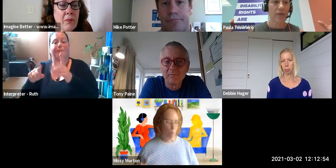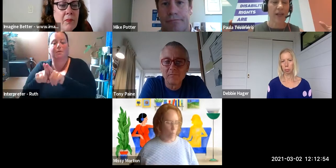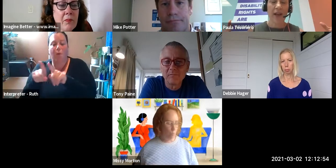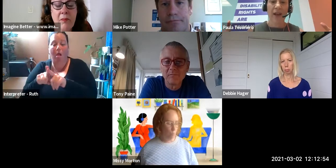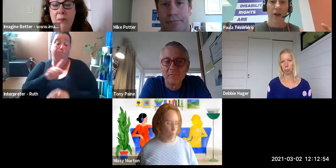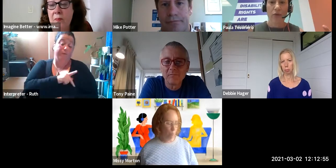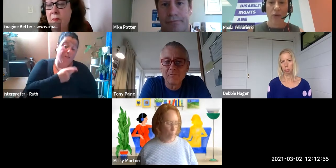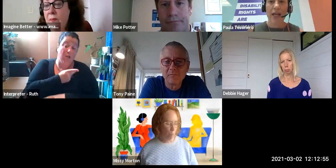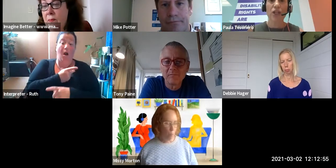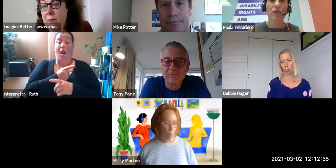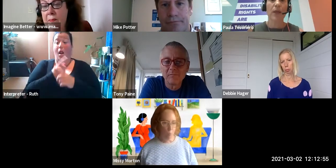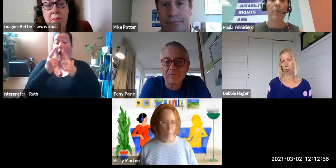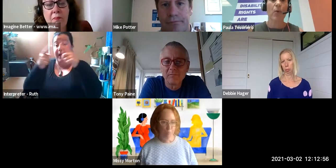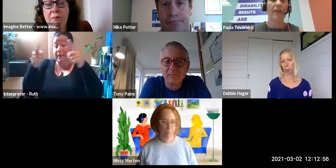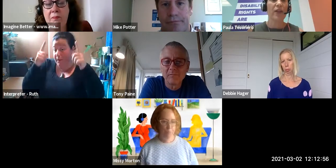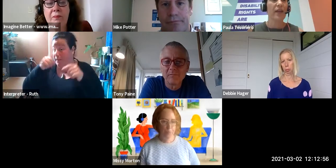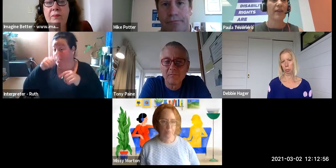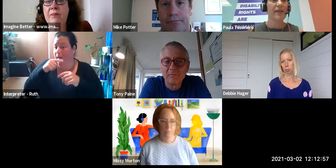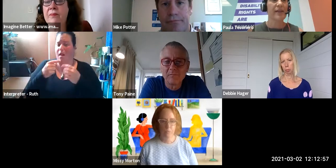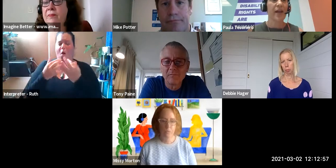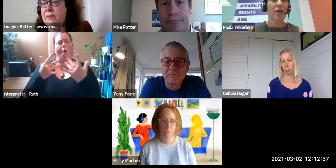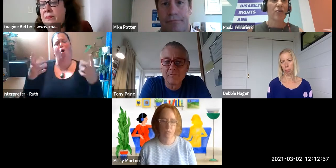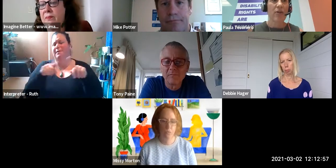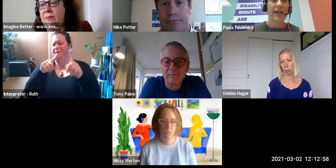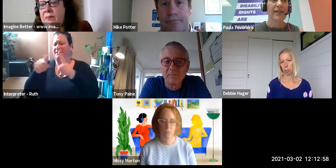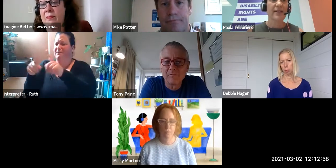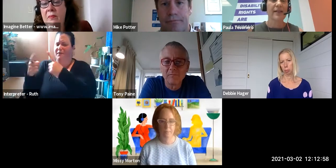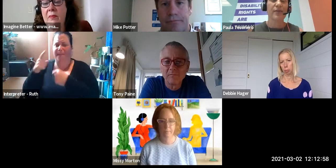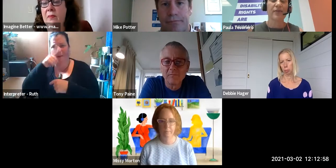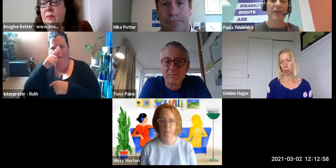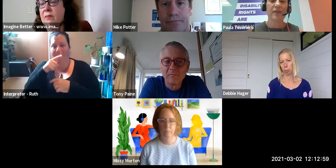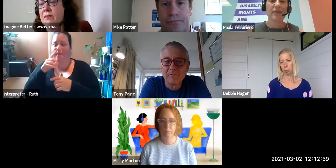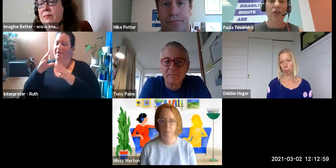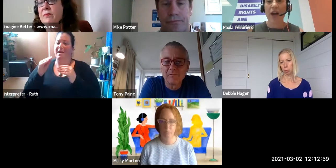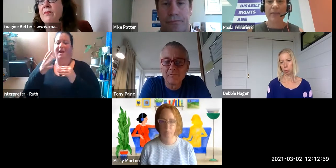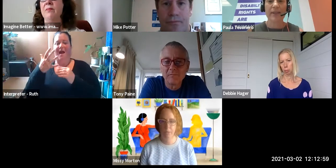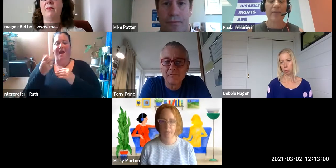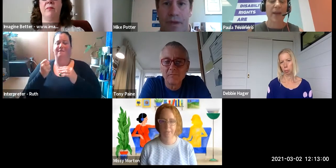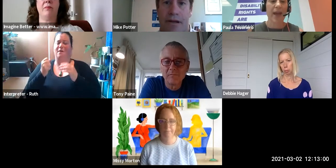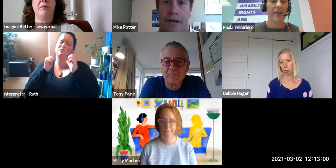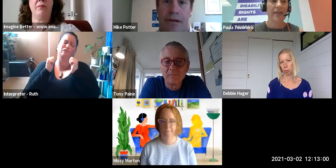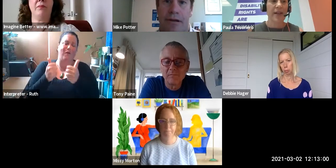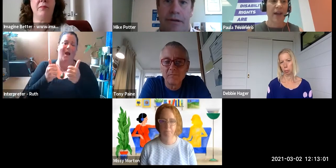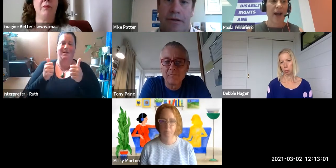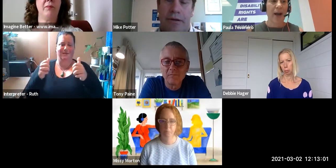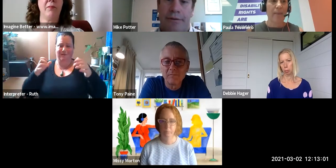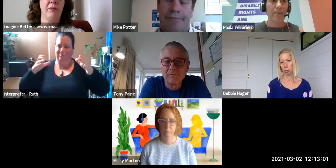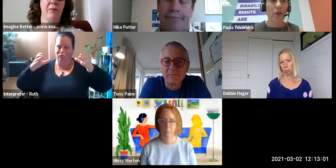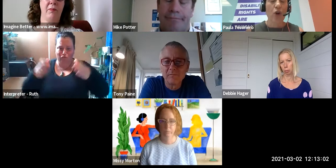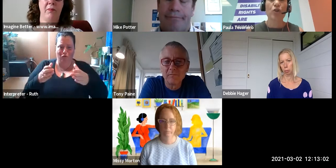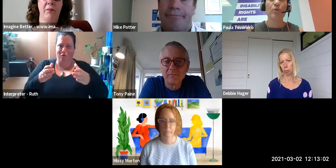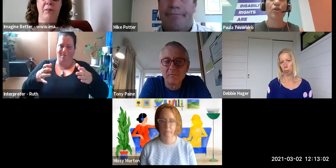involves a range of people and then you get this great sort of dynamism and contribution